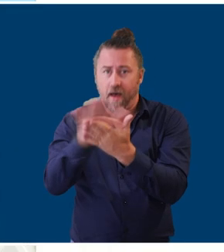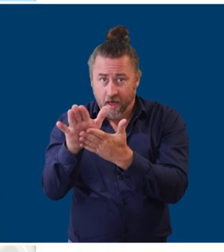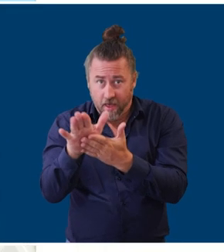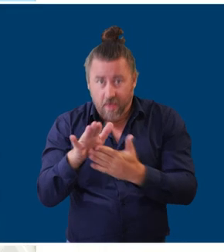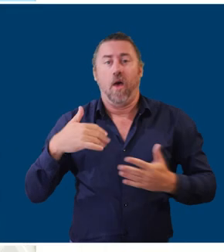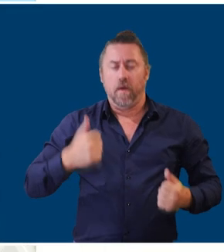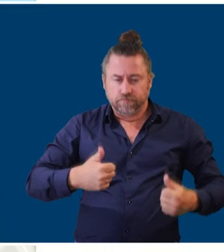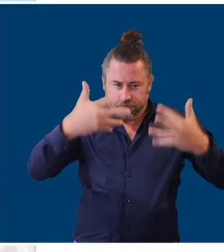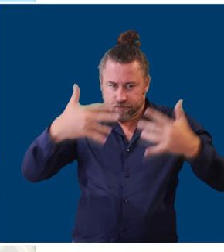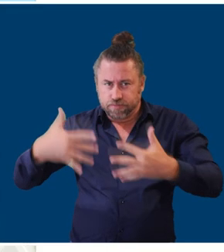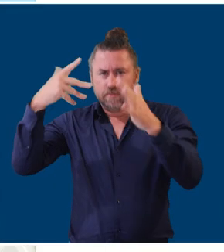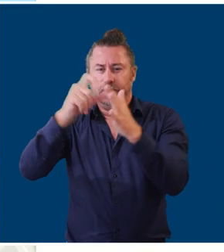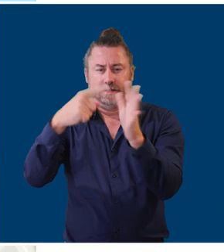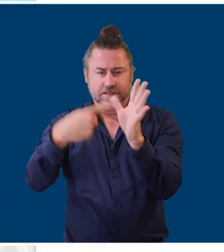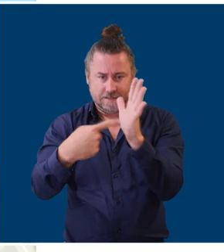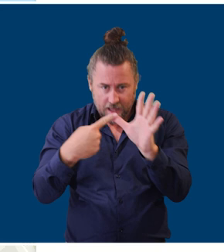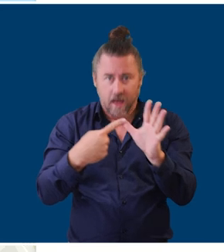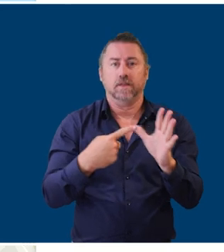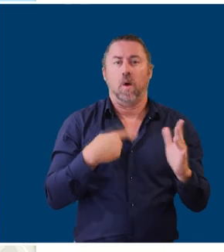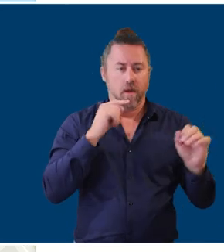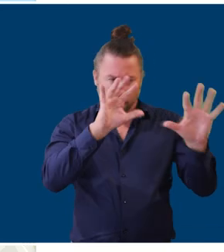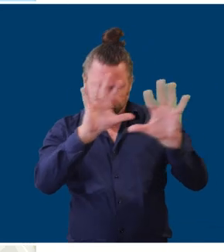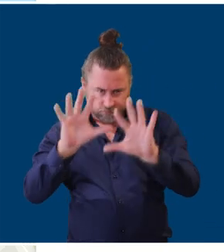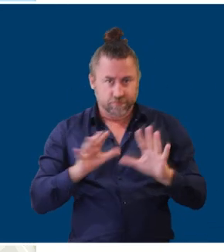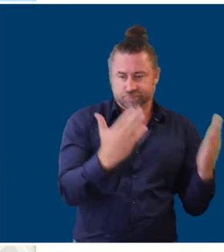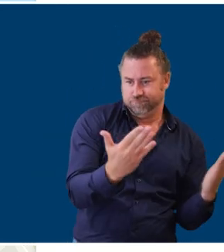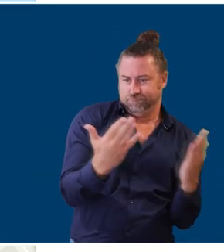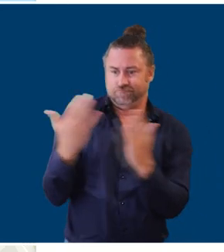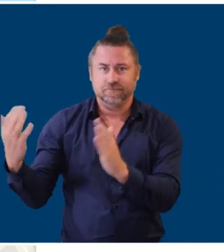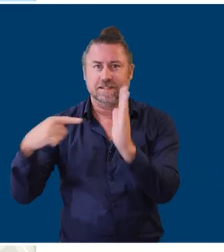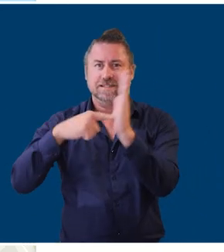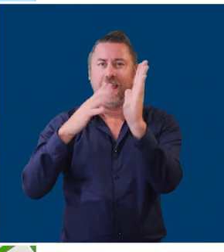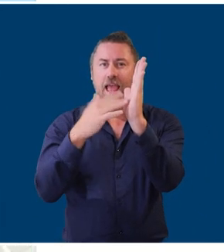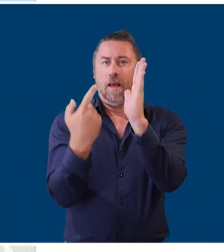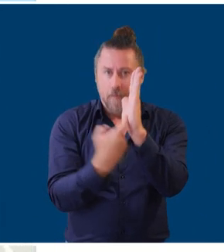with TMR [Department of Transport and Main Roads], in the forms of maps and in the forms of dashboards. The types